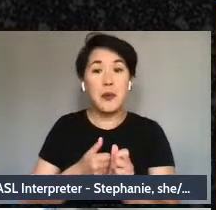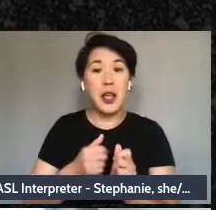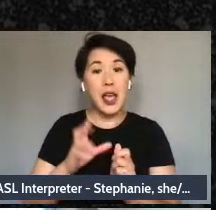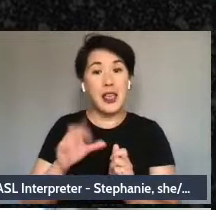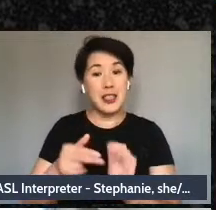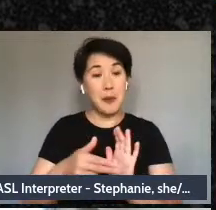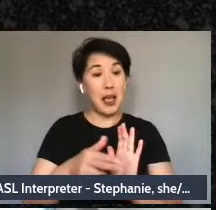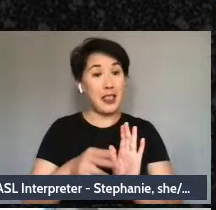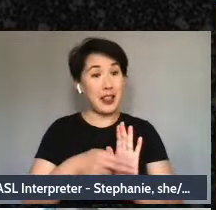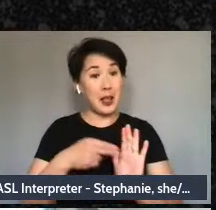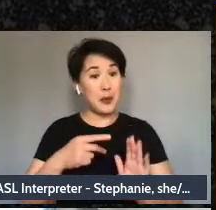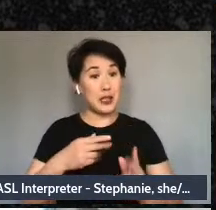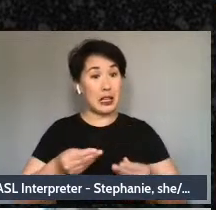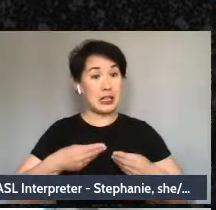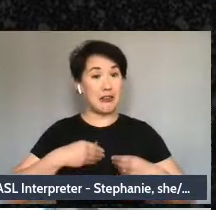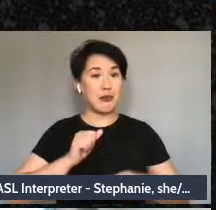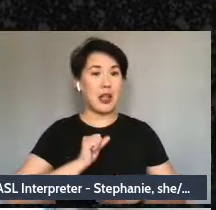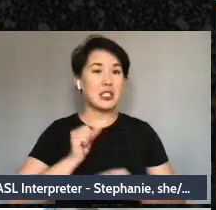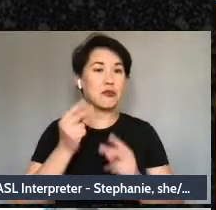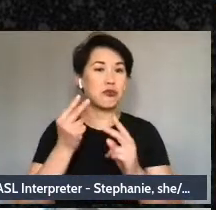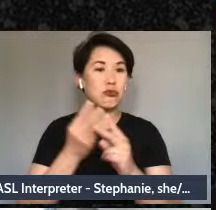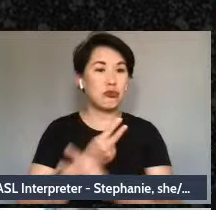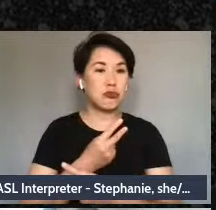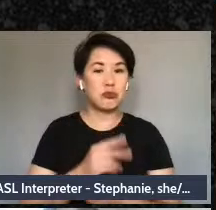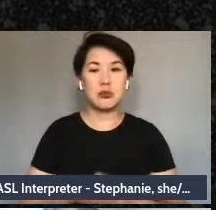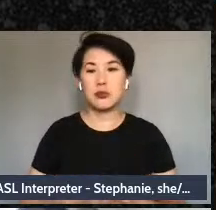We have folks thinking about the good daughter role,